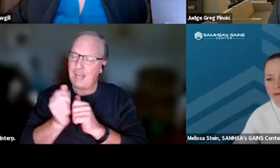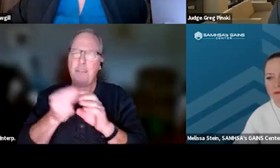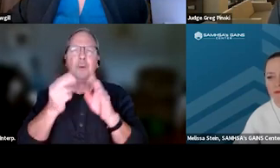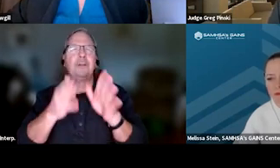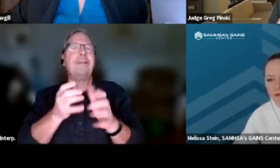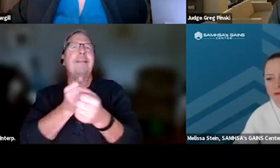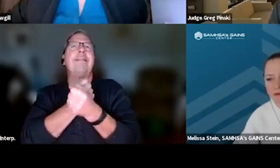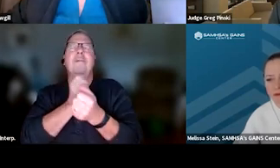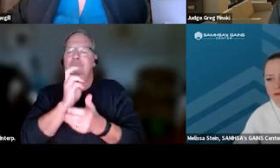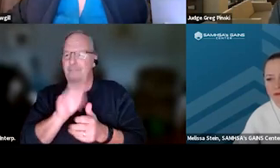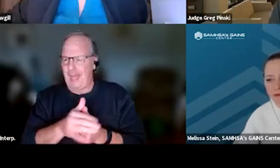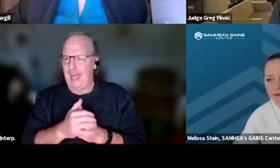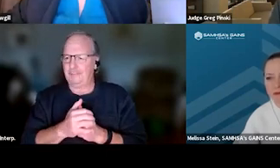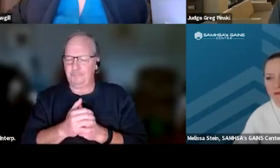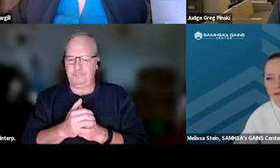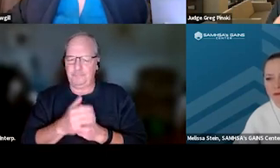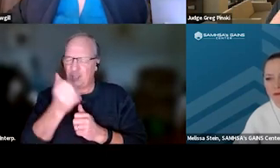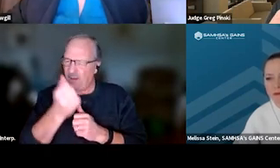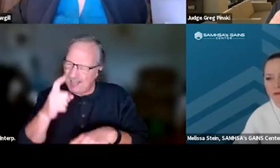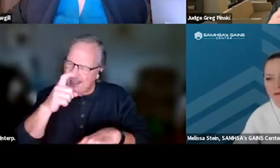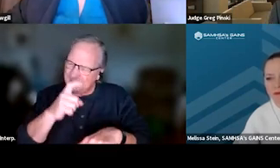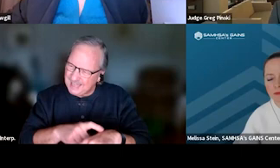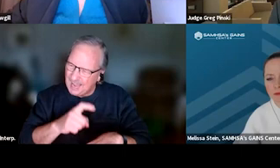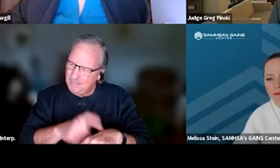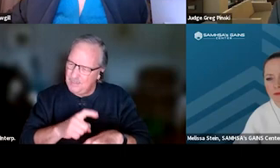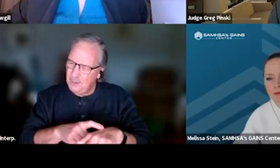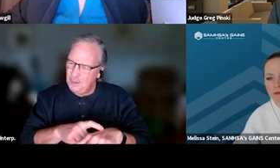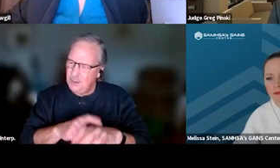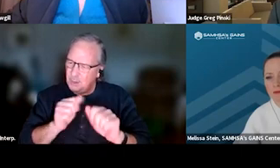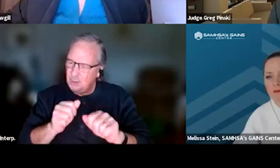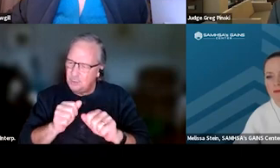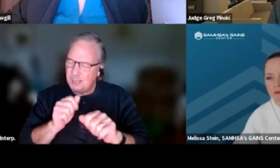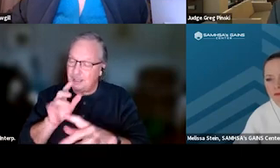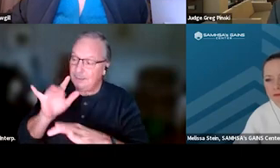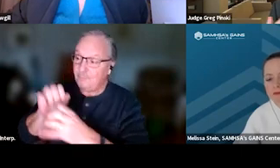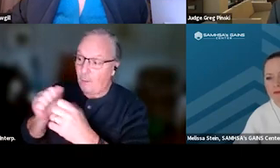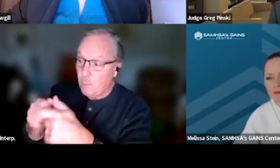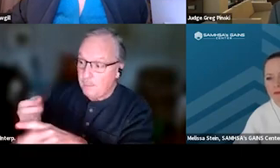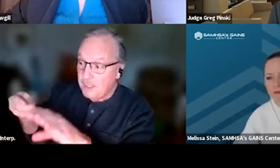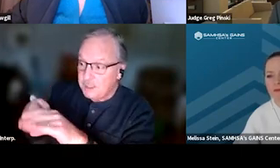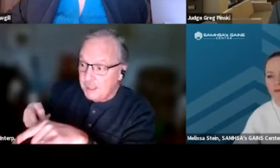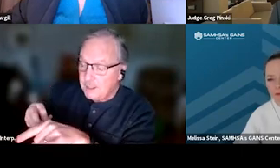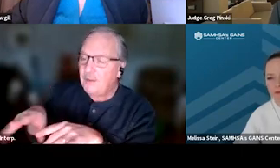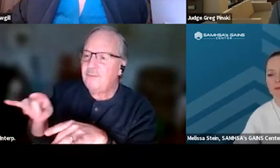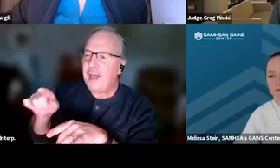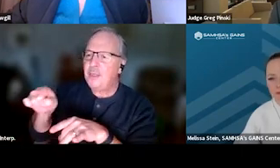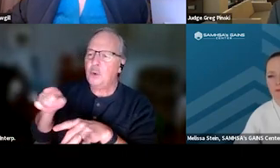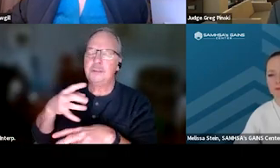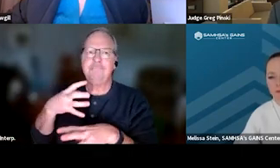And so anytime that you can engage your participants to find those desirable incentives,